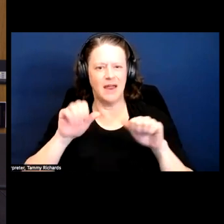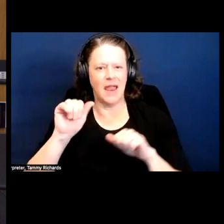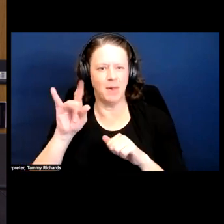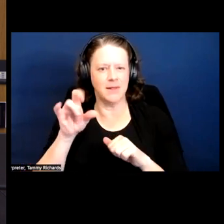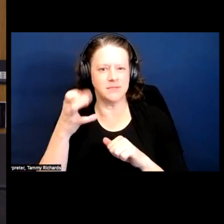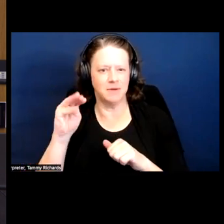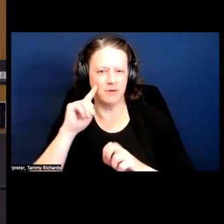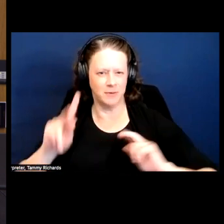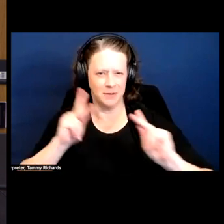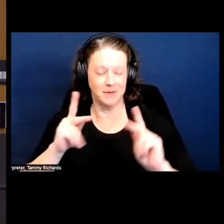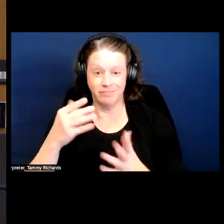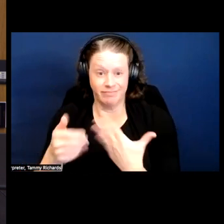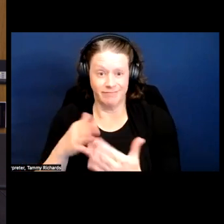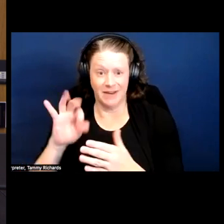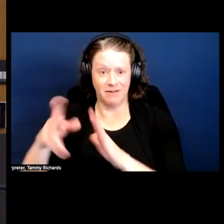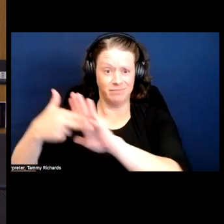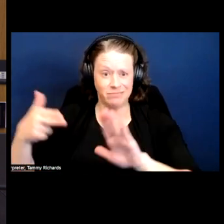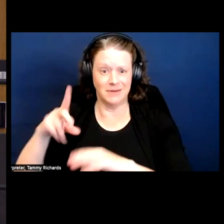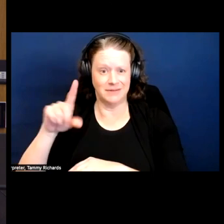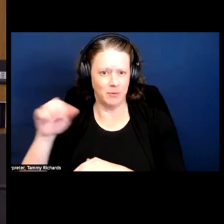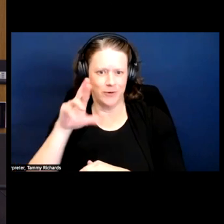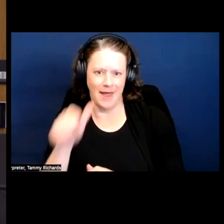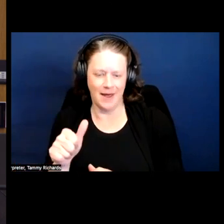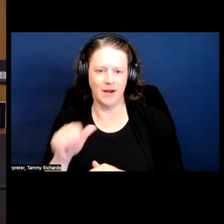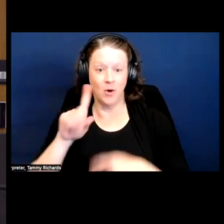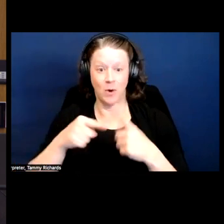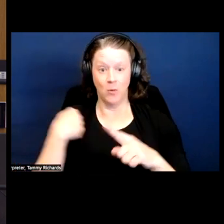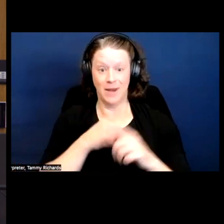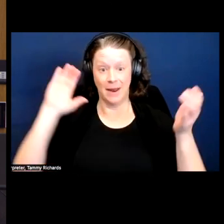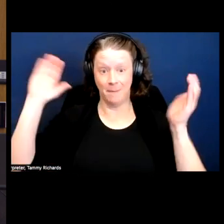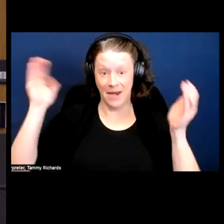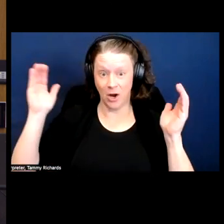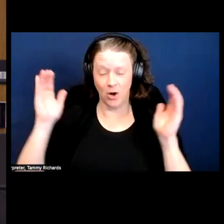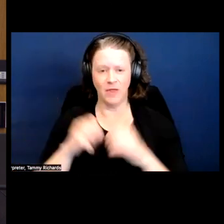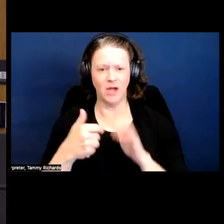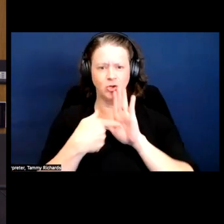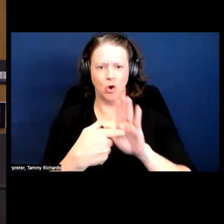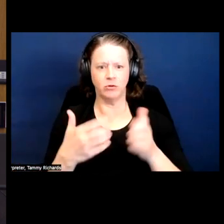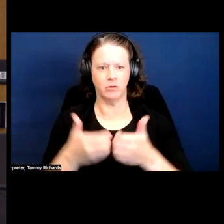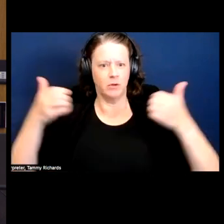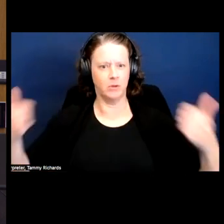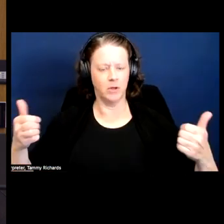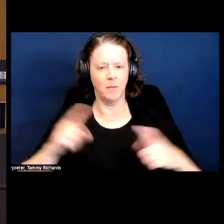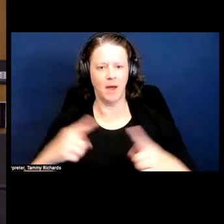So yeah, I think that when we compare, it treats them as distinct, right, and they are not distinct.